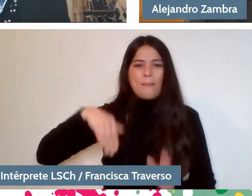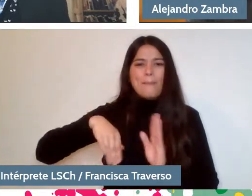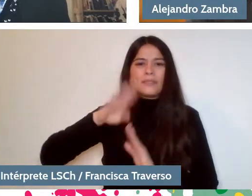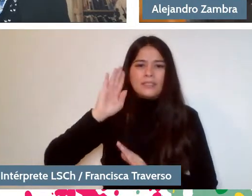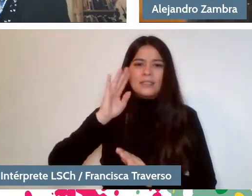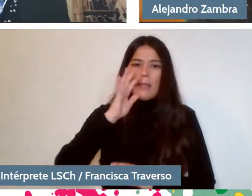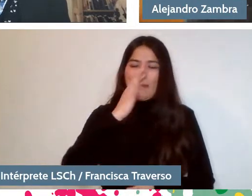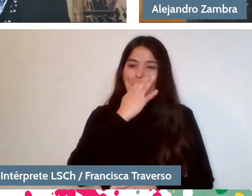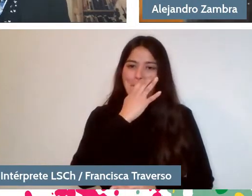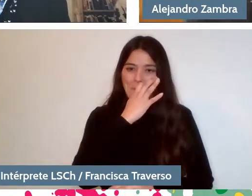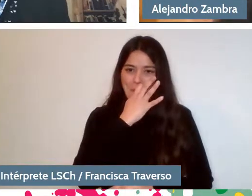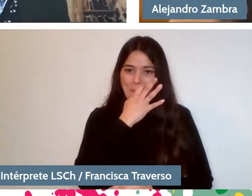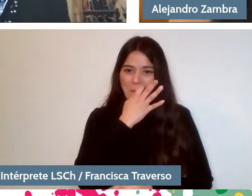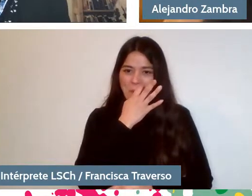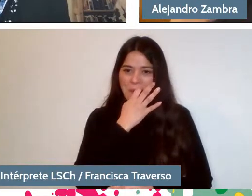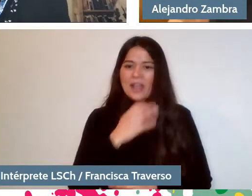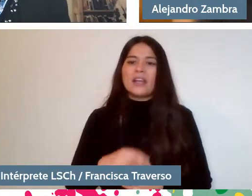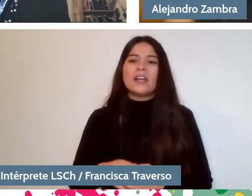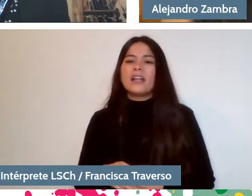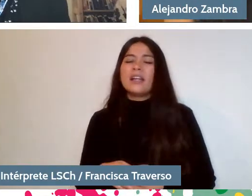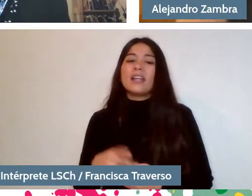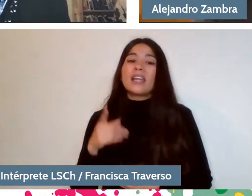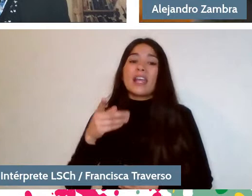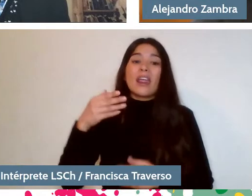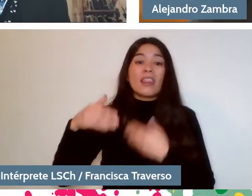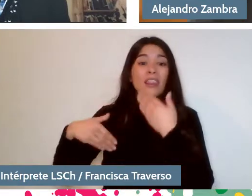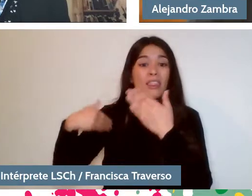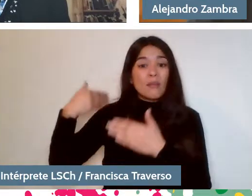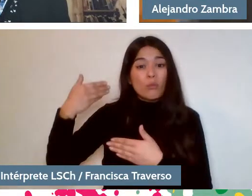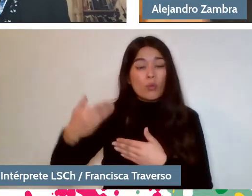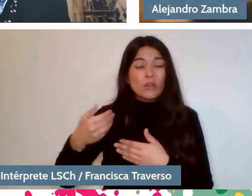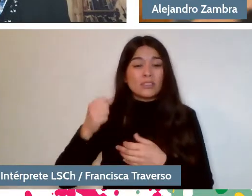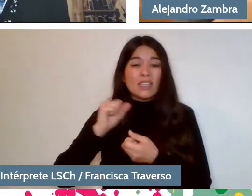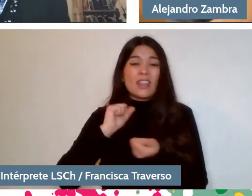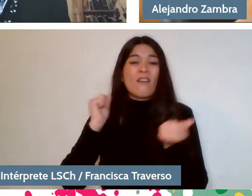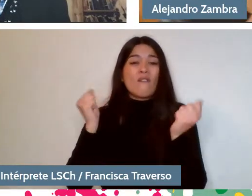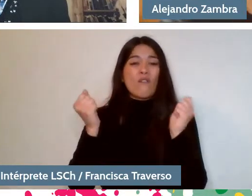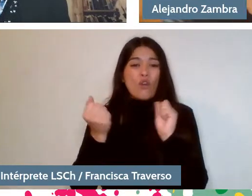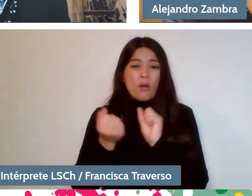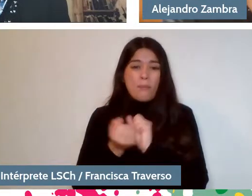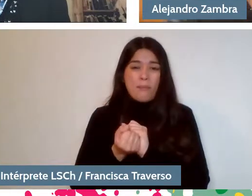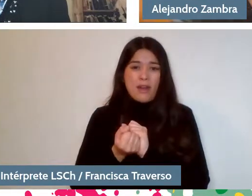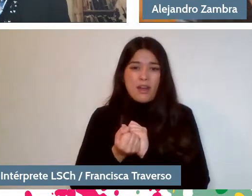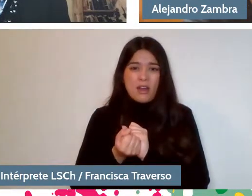That defines you and that subsequently becomes... In fact, it is from the present that you are deciding